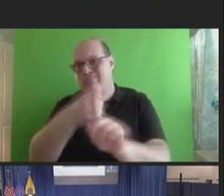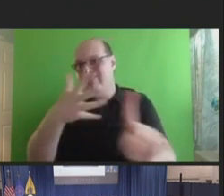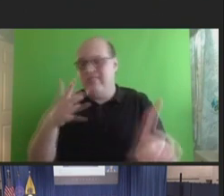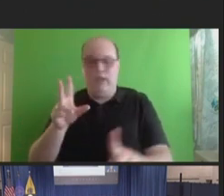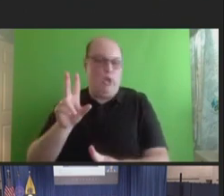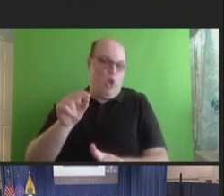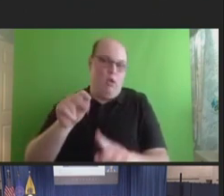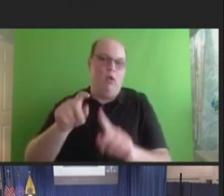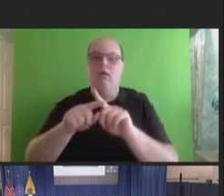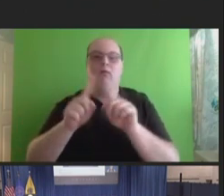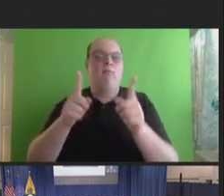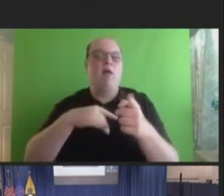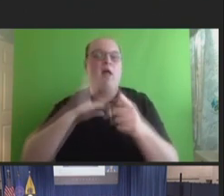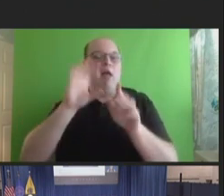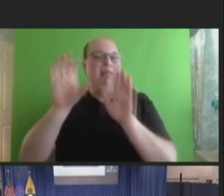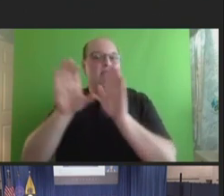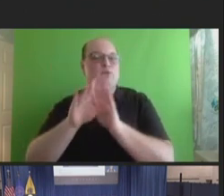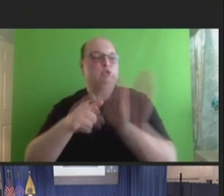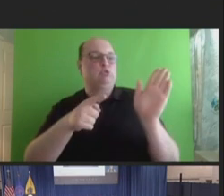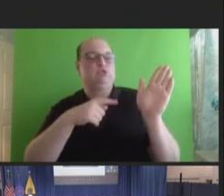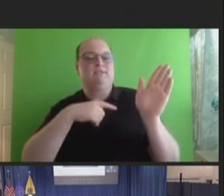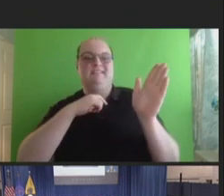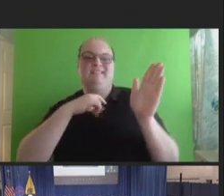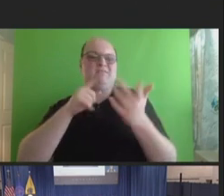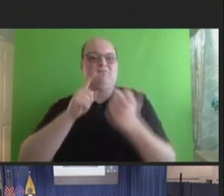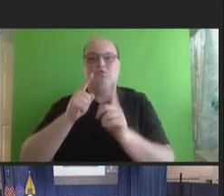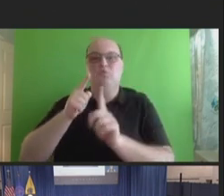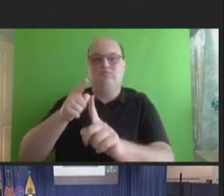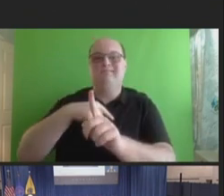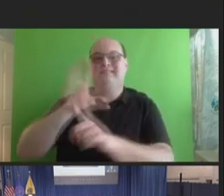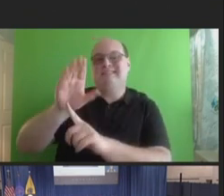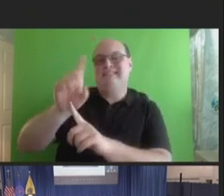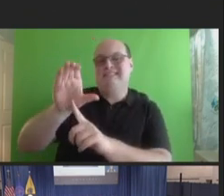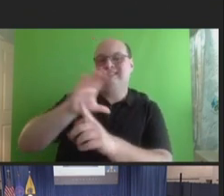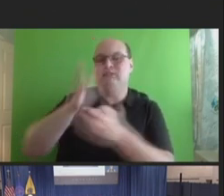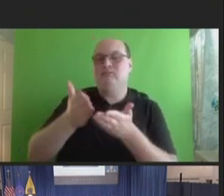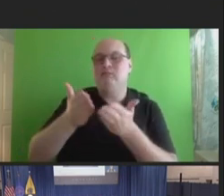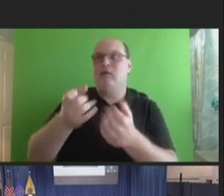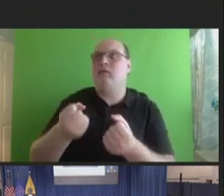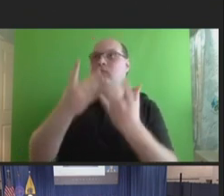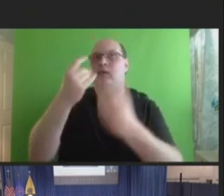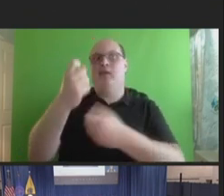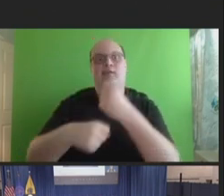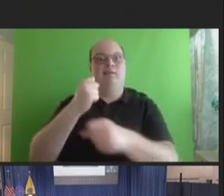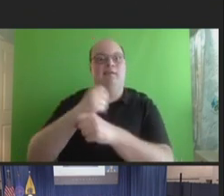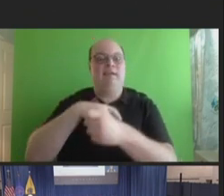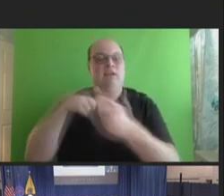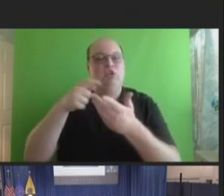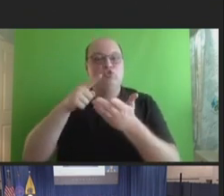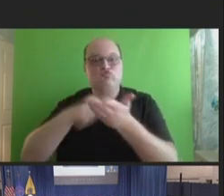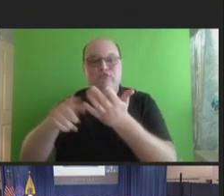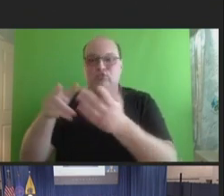infographic to highlight that CDC has provided many infographics to help providers navigate